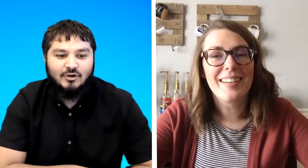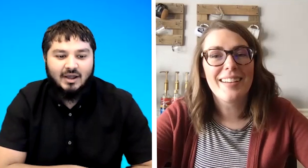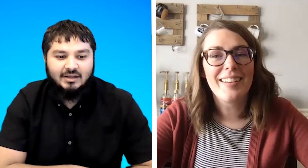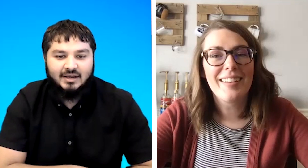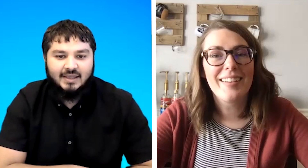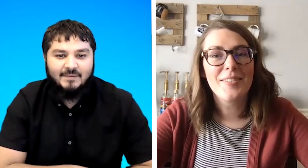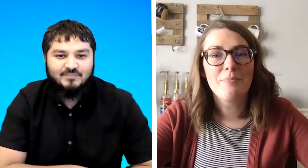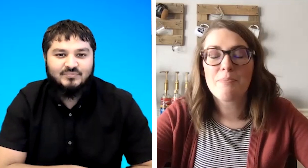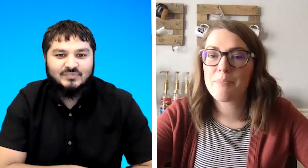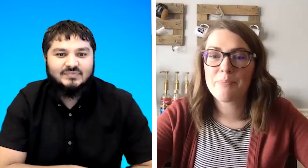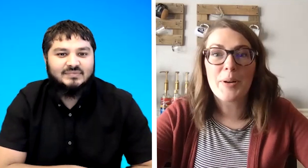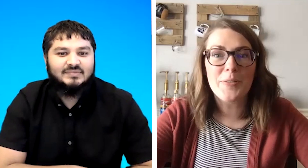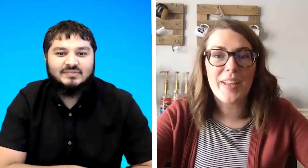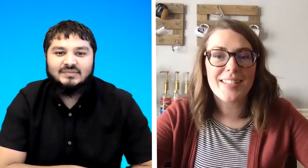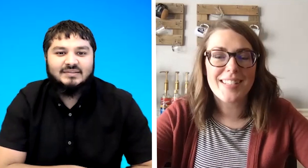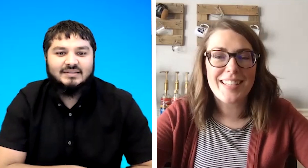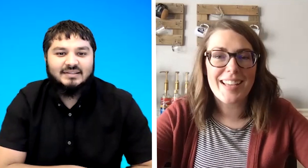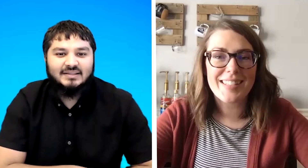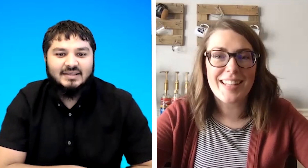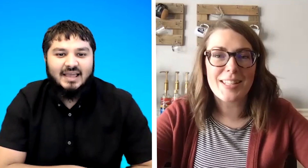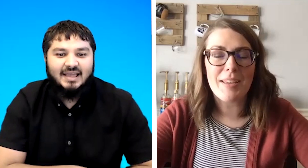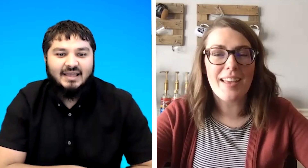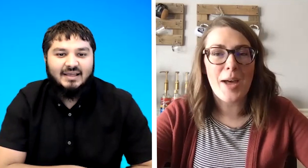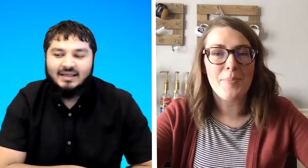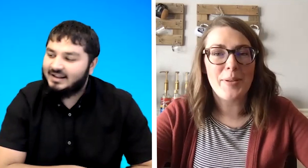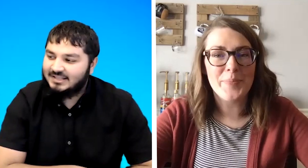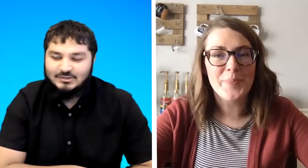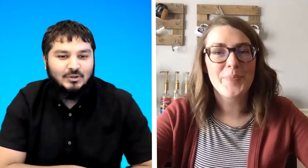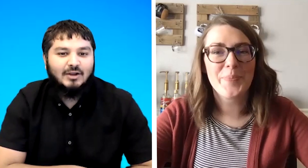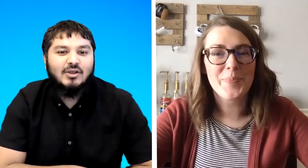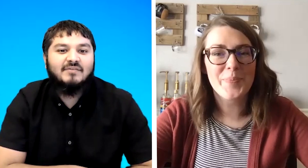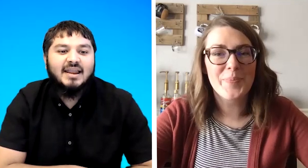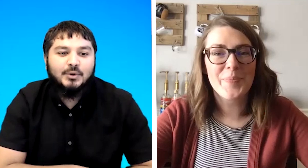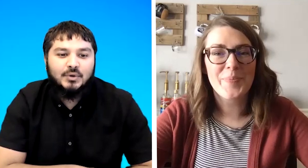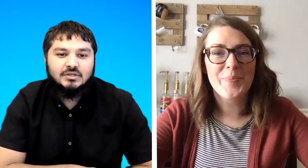idea yeah perfect yes let's make that happen let's do that do you have any questions you'd